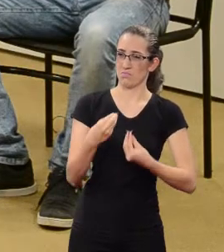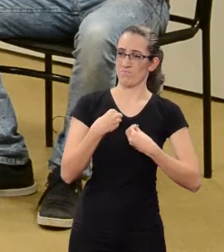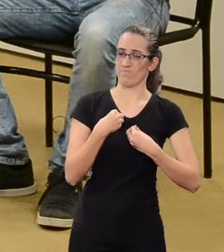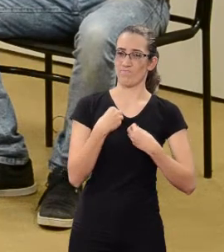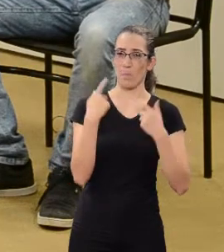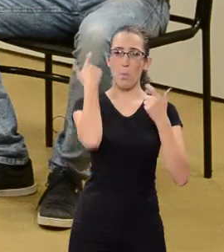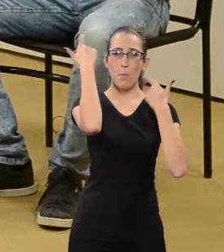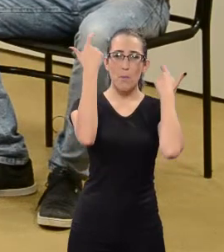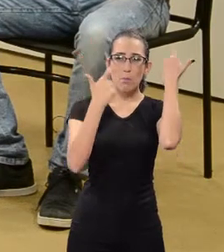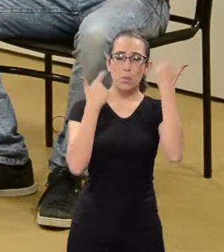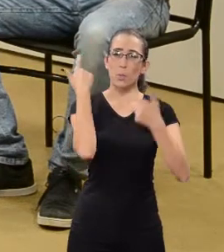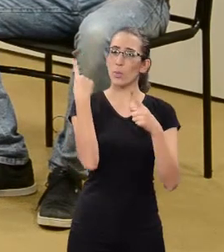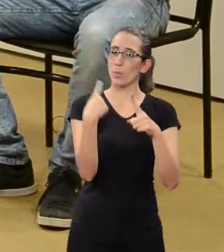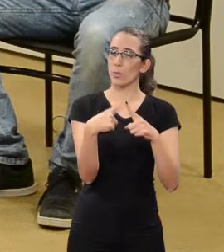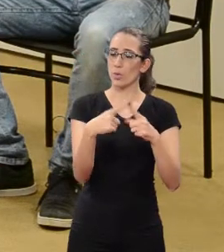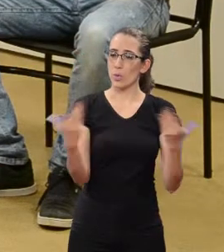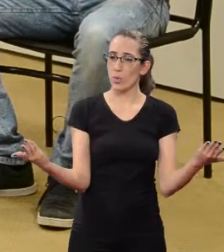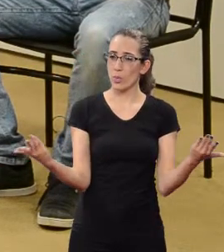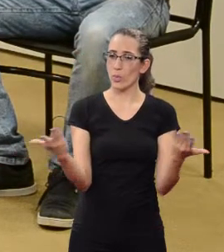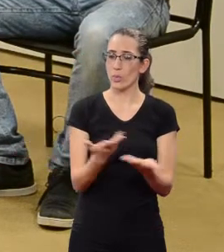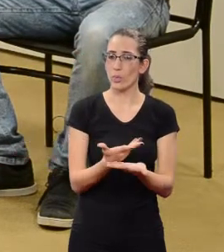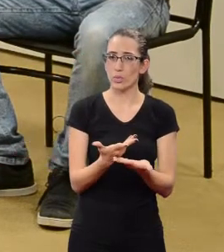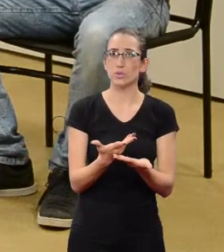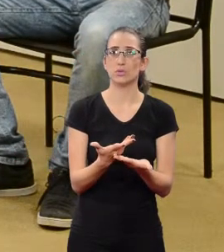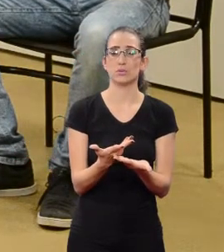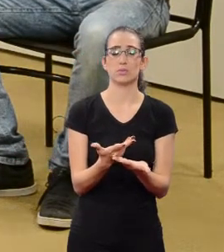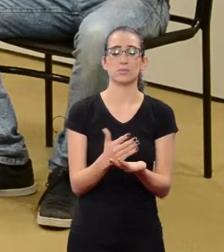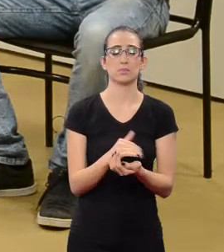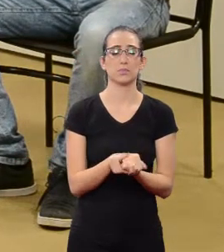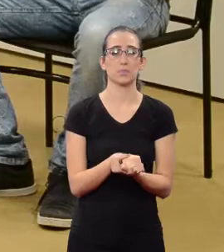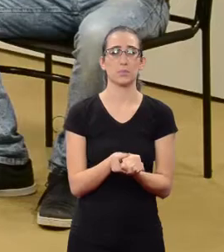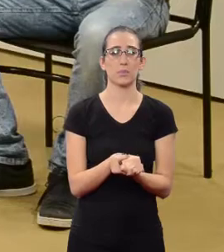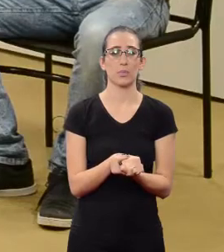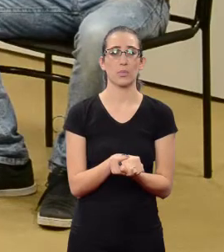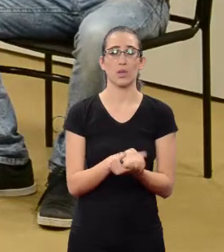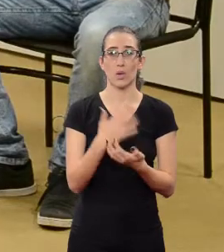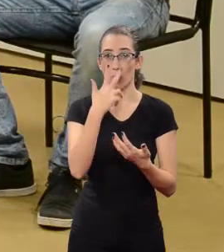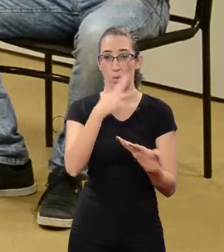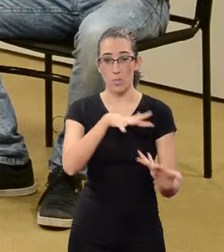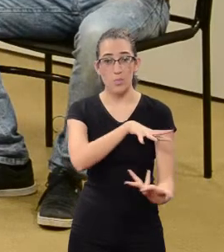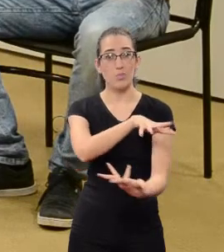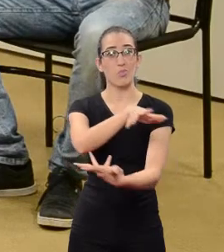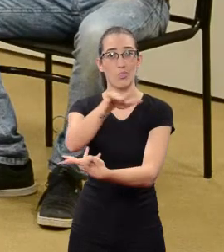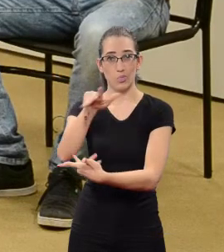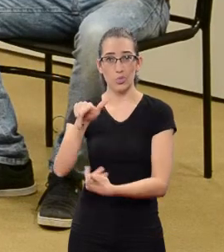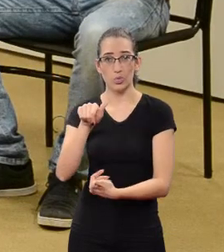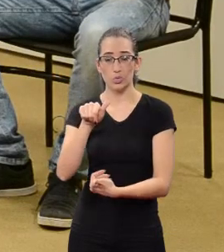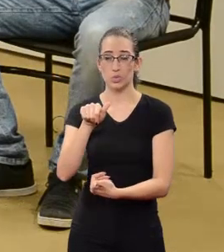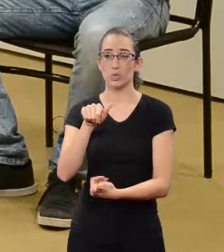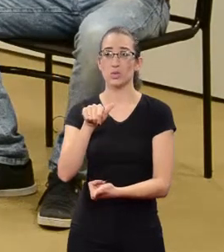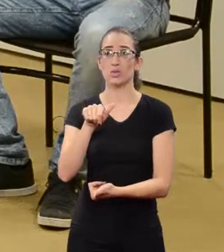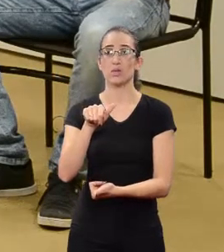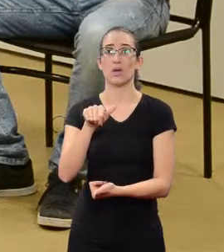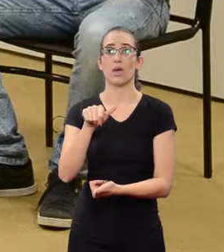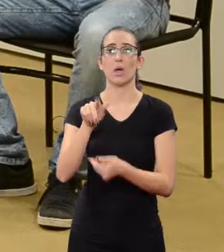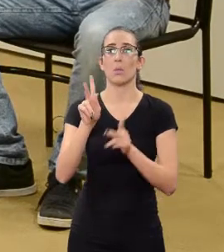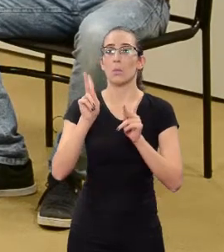because we live in a world